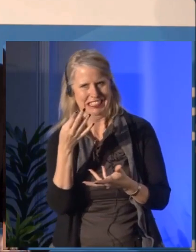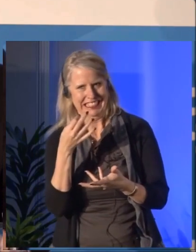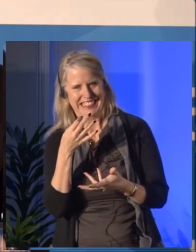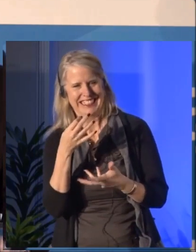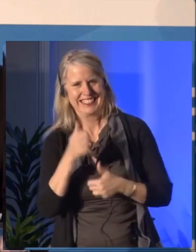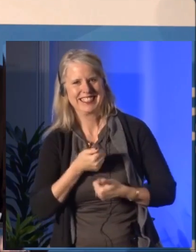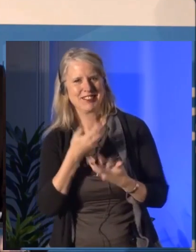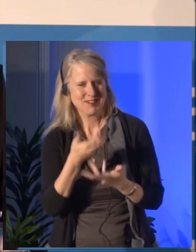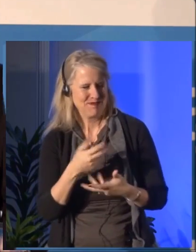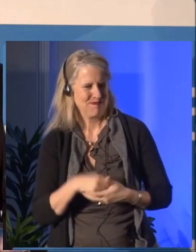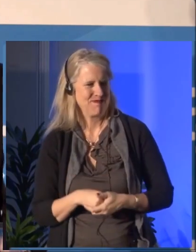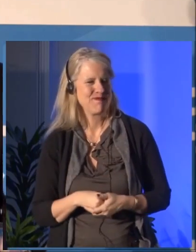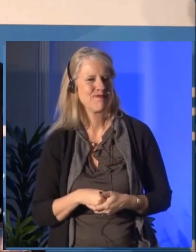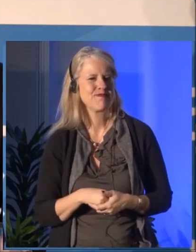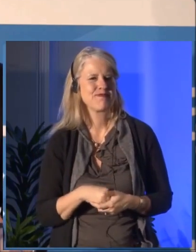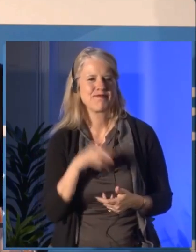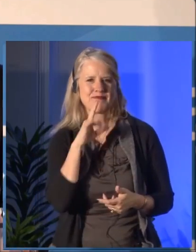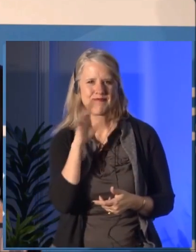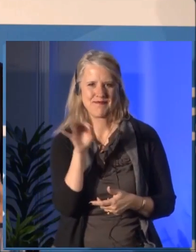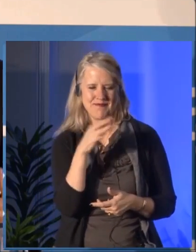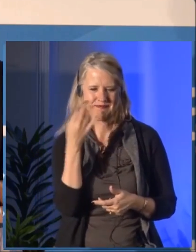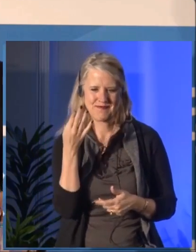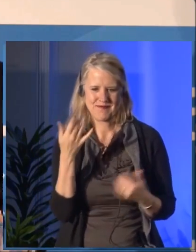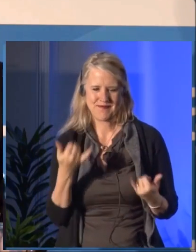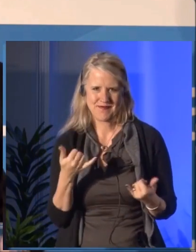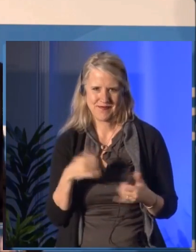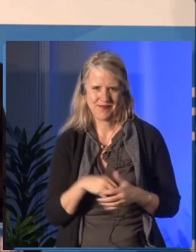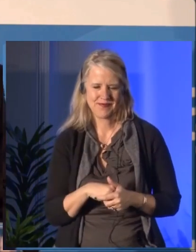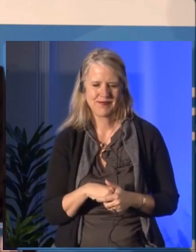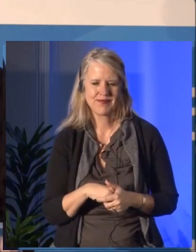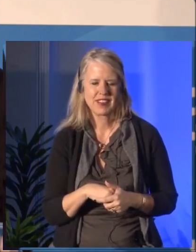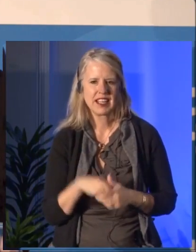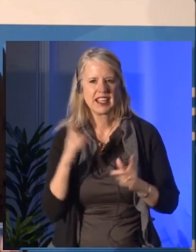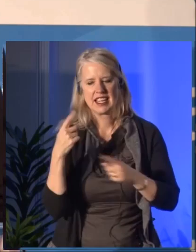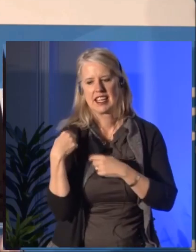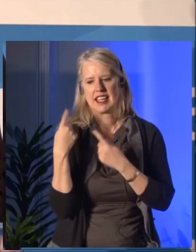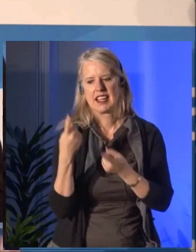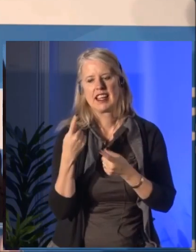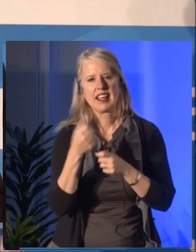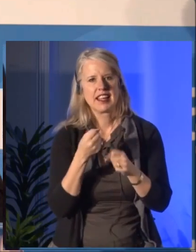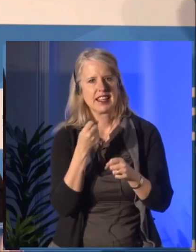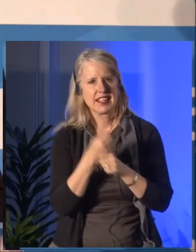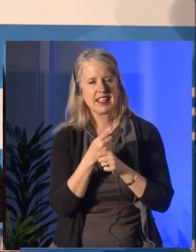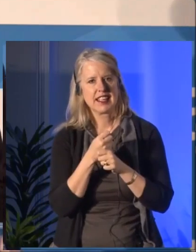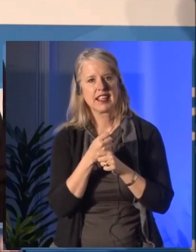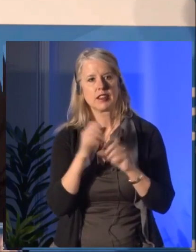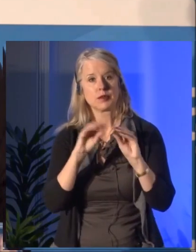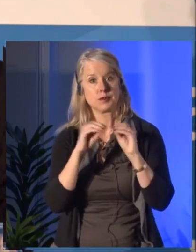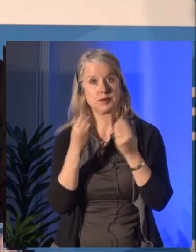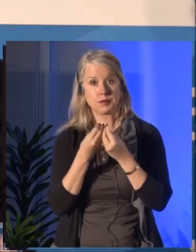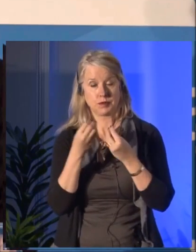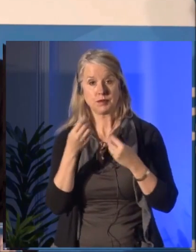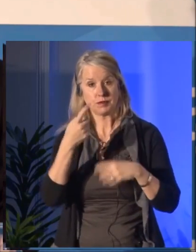It also restructured itself accordingly and it modernized its systems